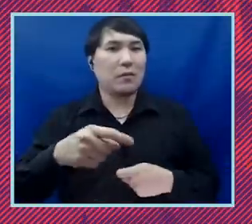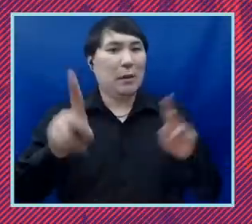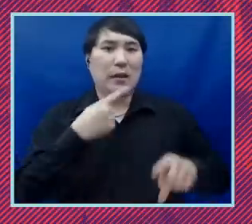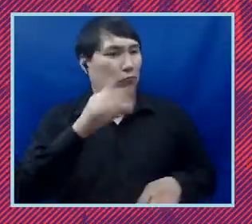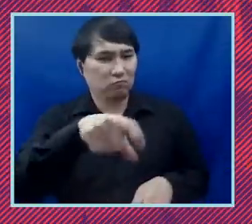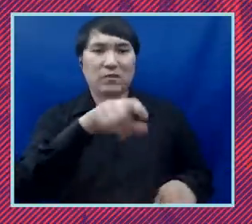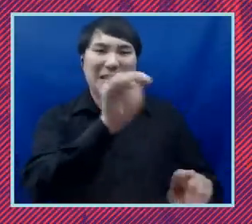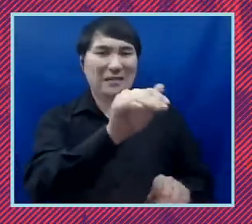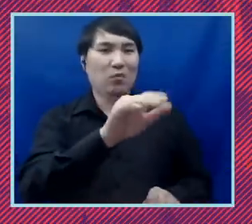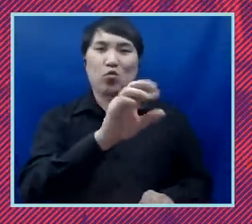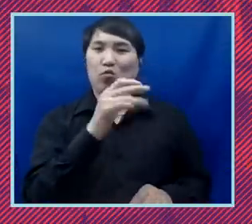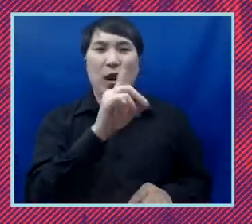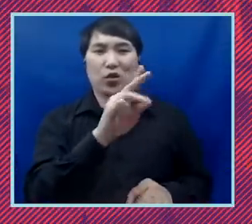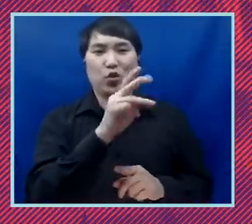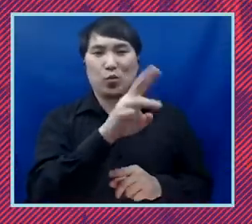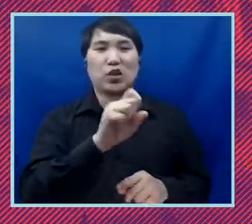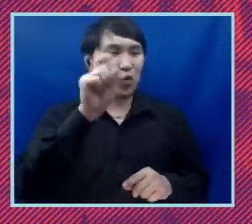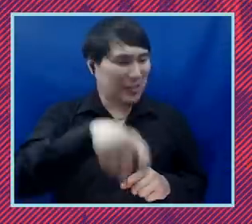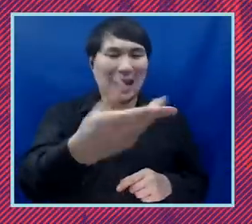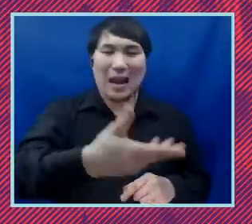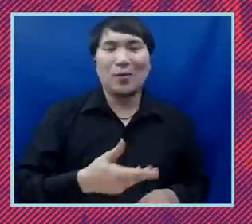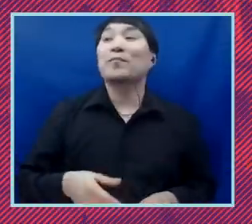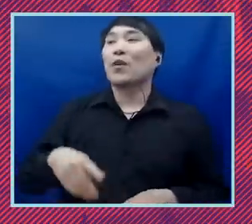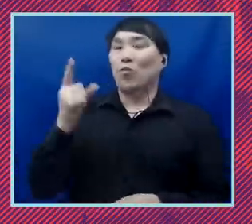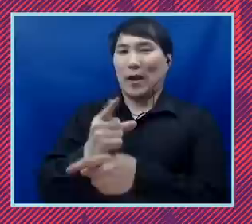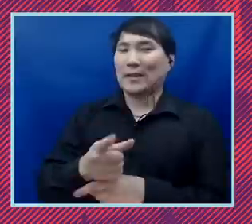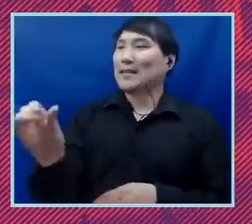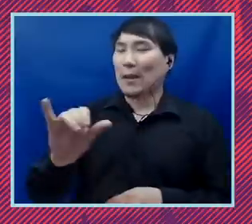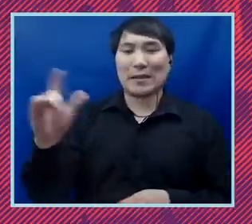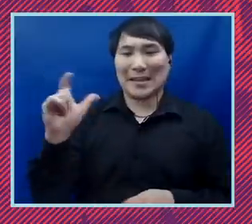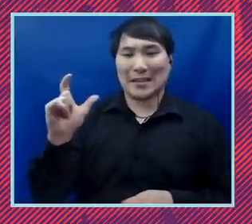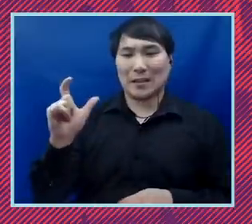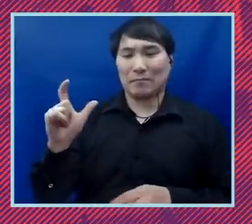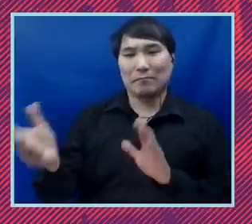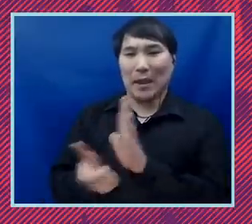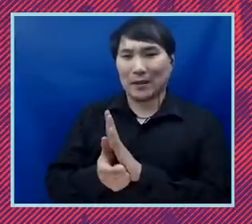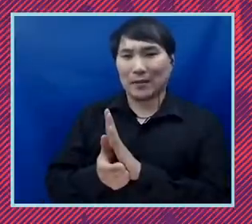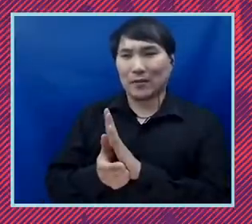like the Muslim ban, is an issue where we as an institution very much have a special relationship.